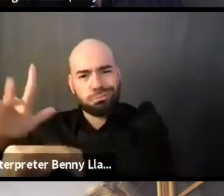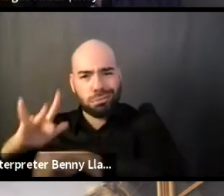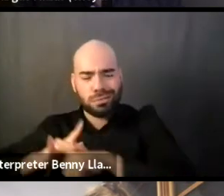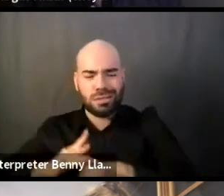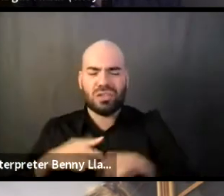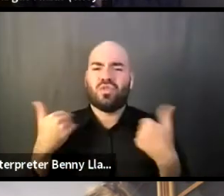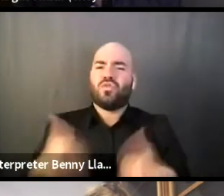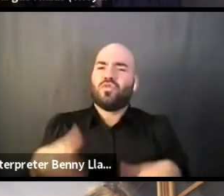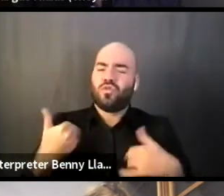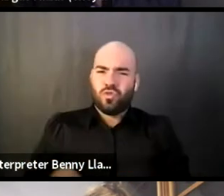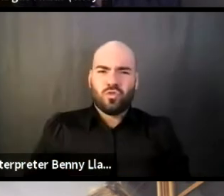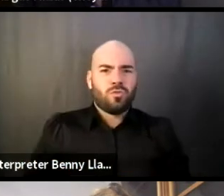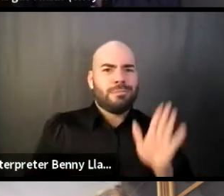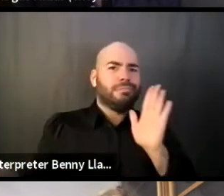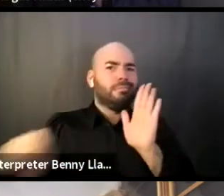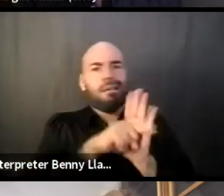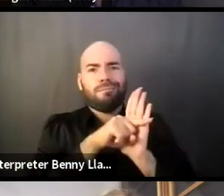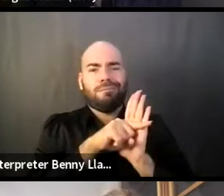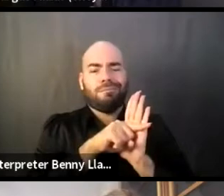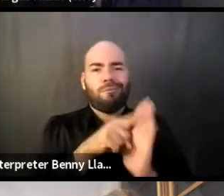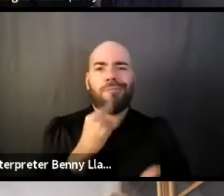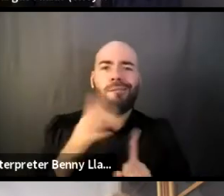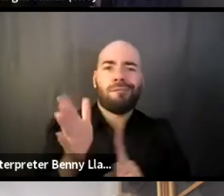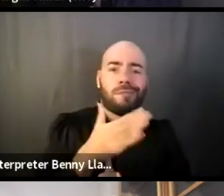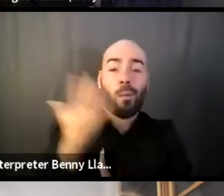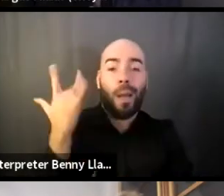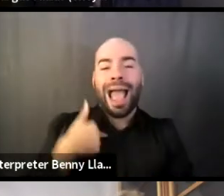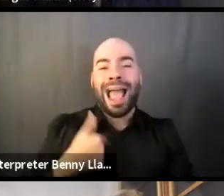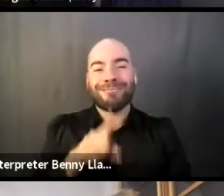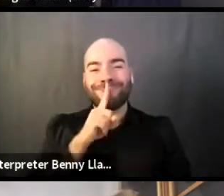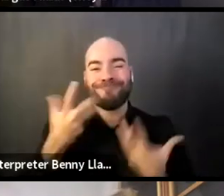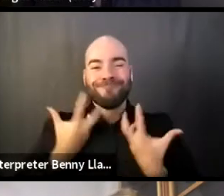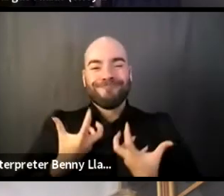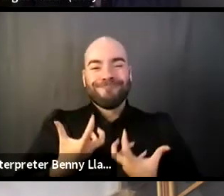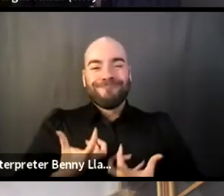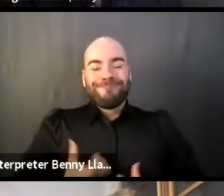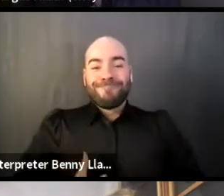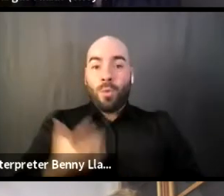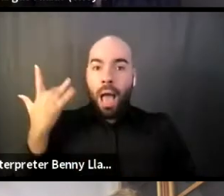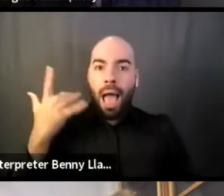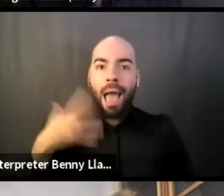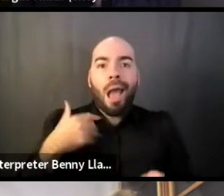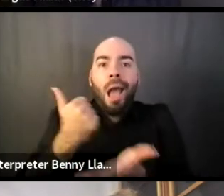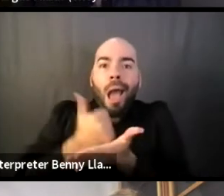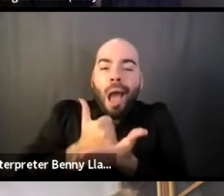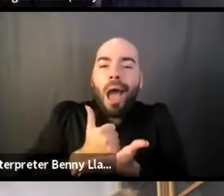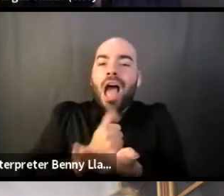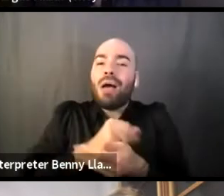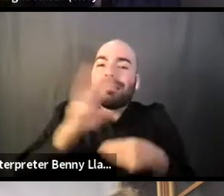and because of how it would look on a resume, because I'm still very much like an emerging artist,